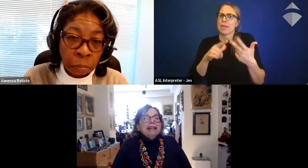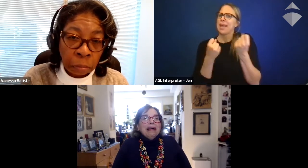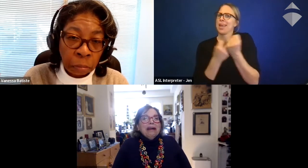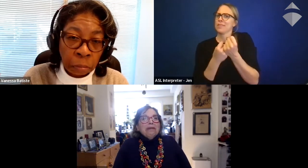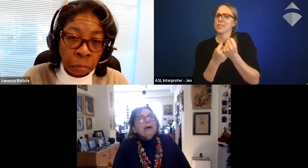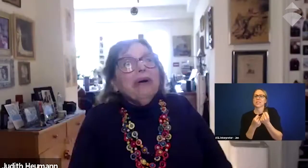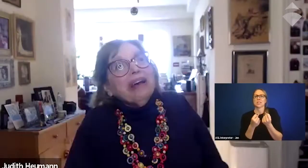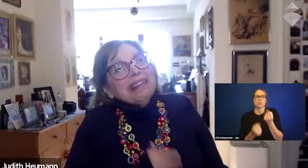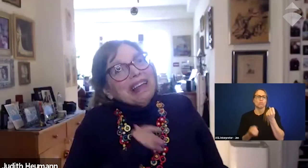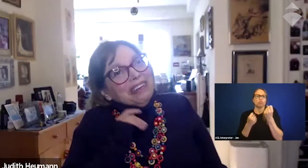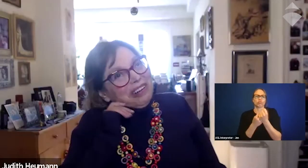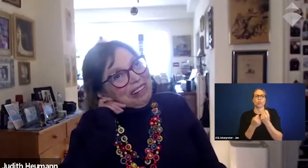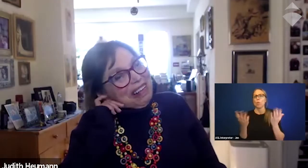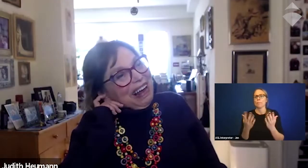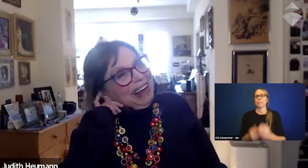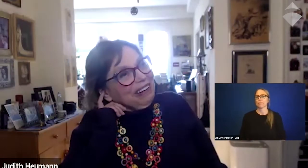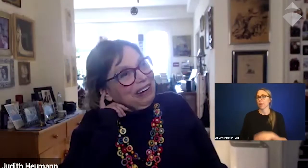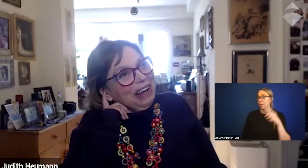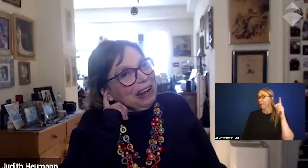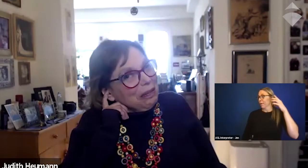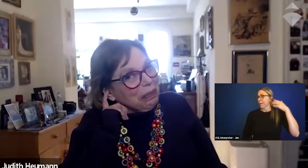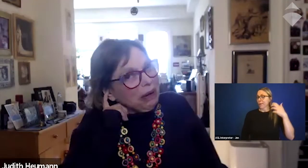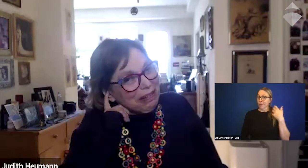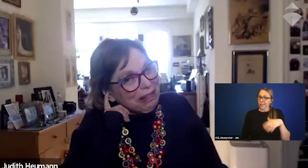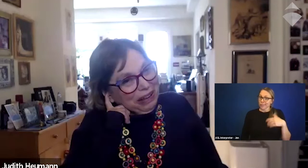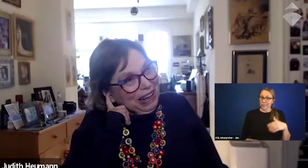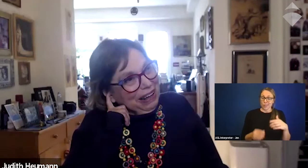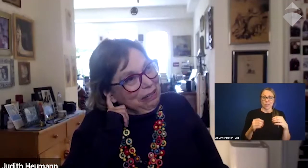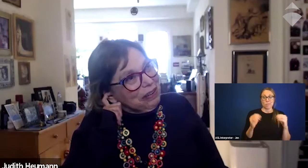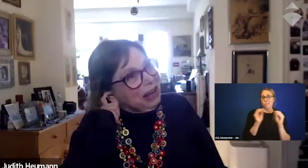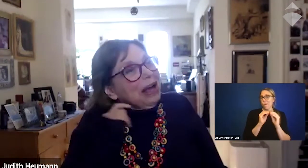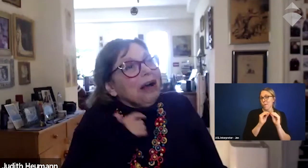There are more organizations than I could possibly give,